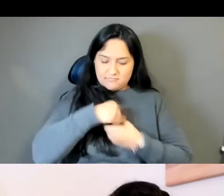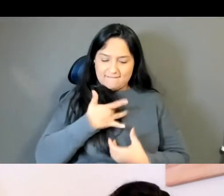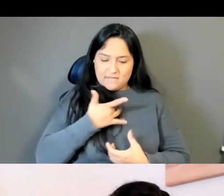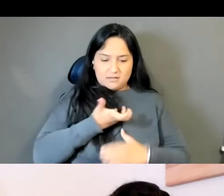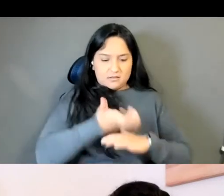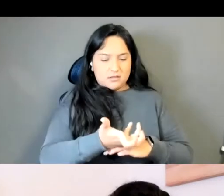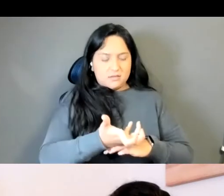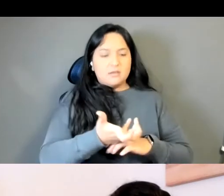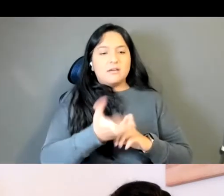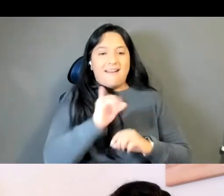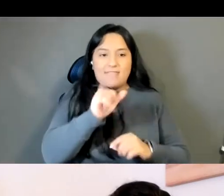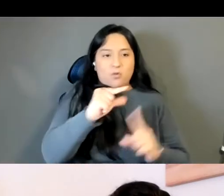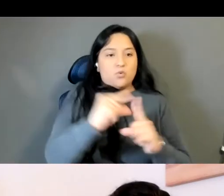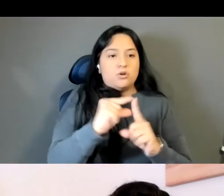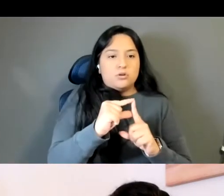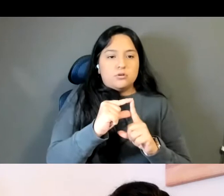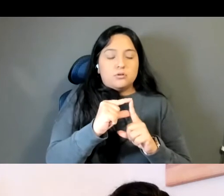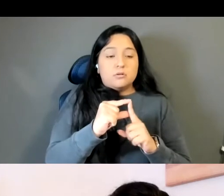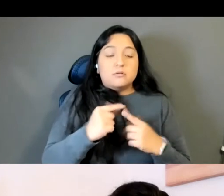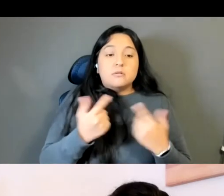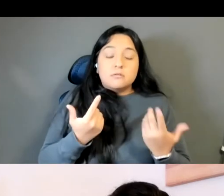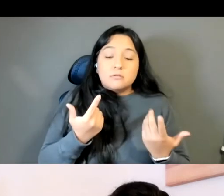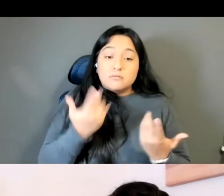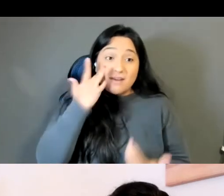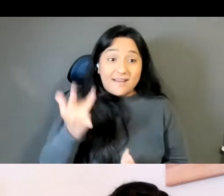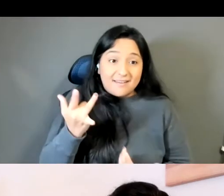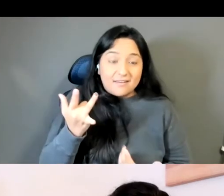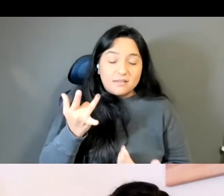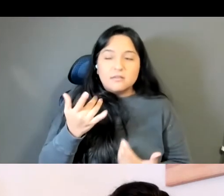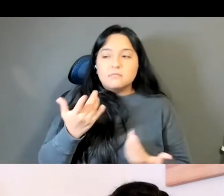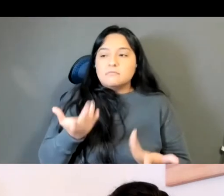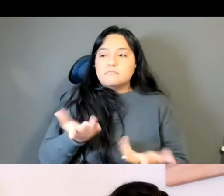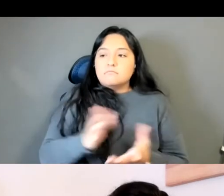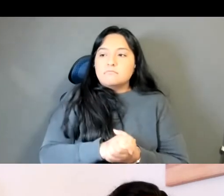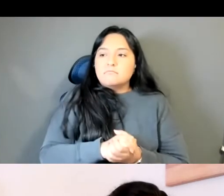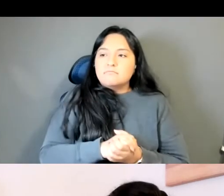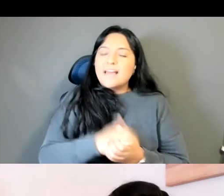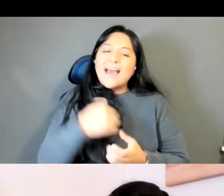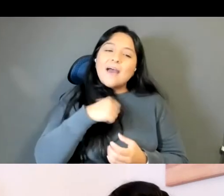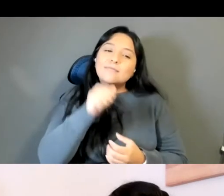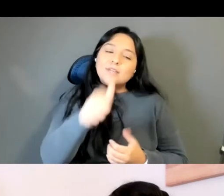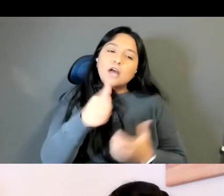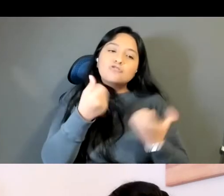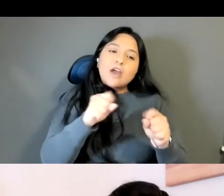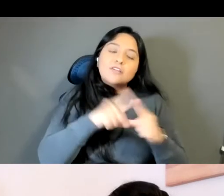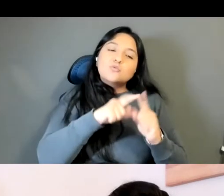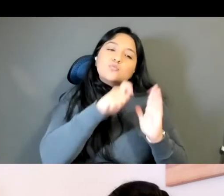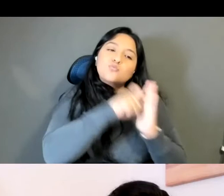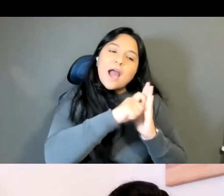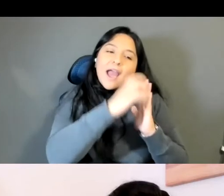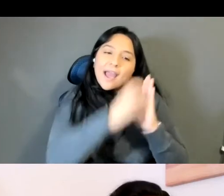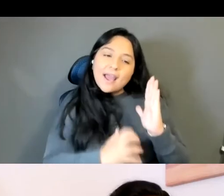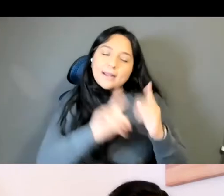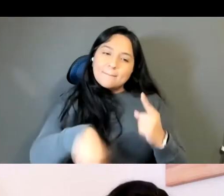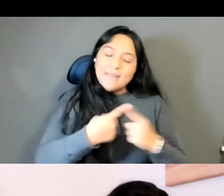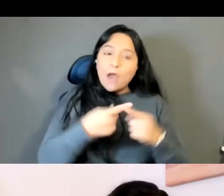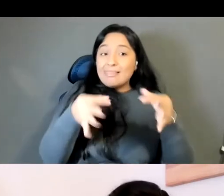to create, you know, a text, I was going to be authoritative on the language, the experience